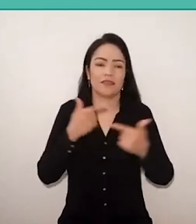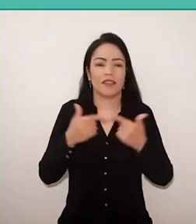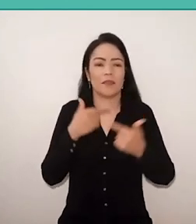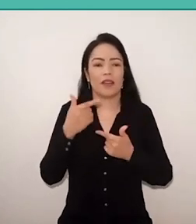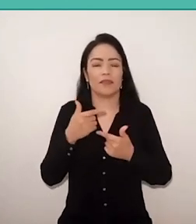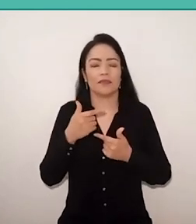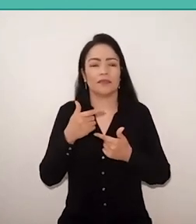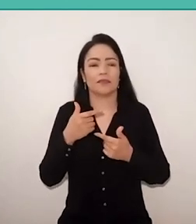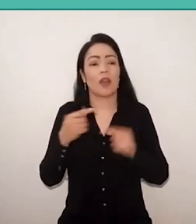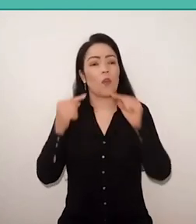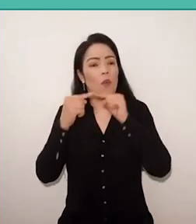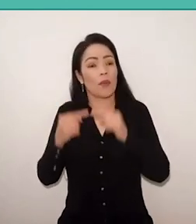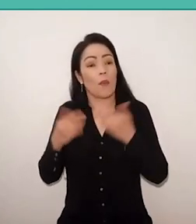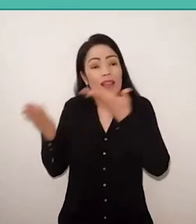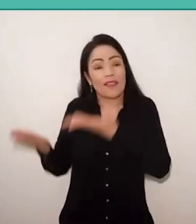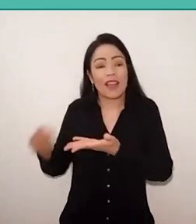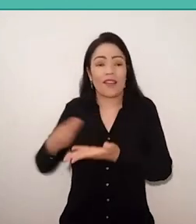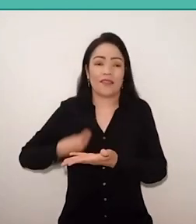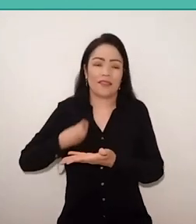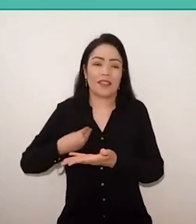our challenge